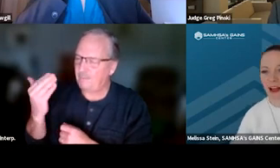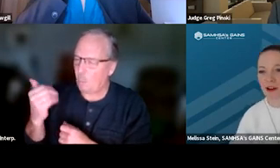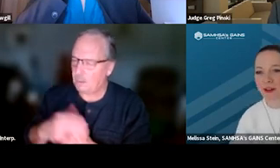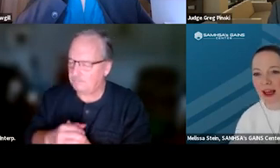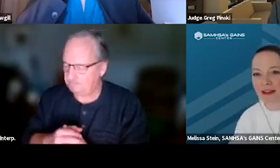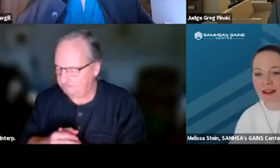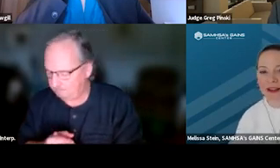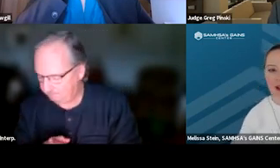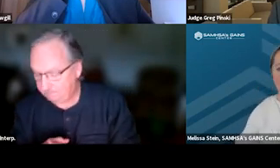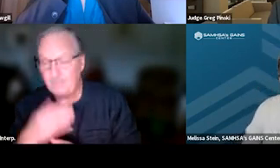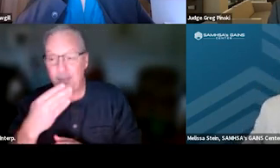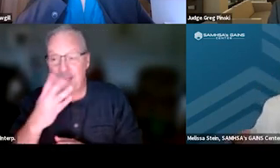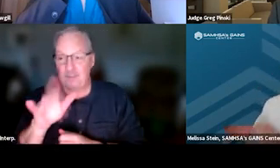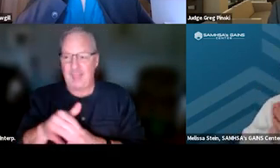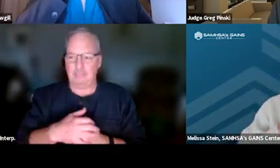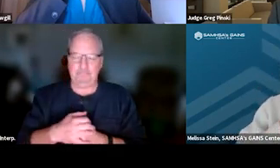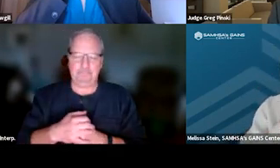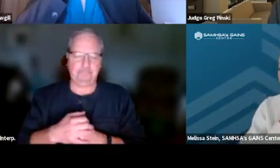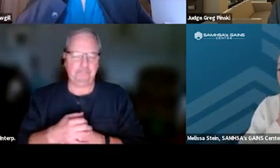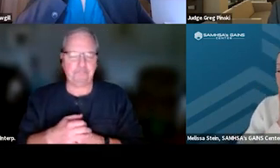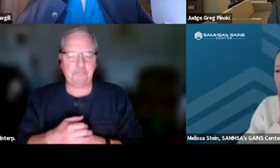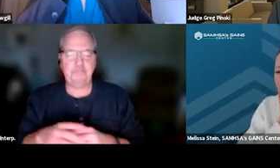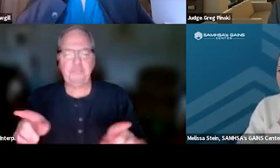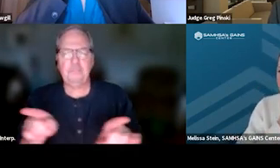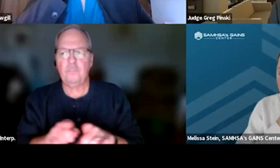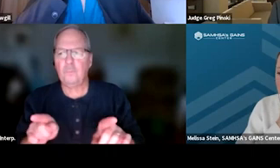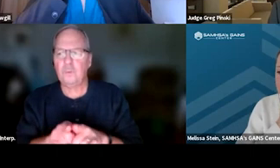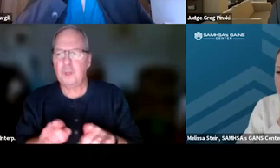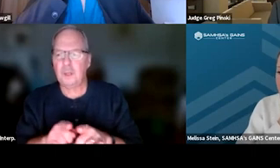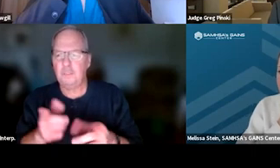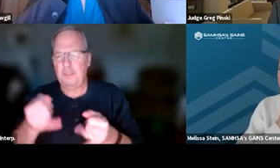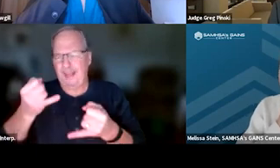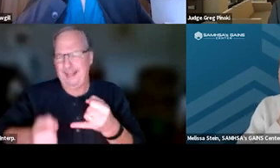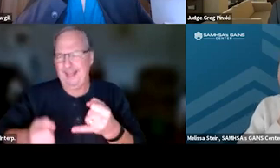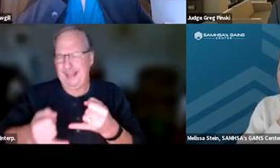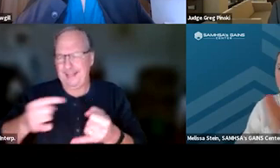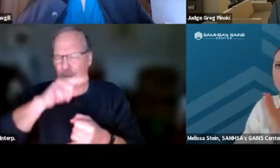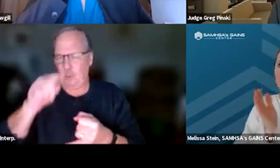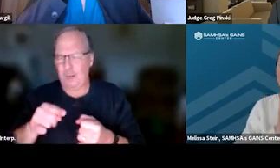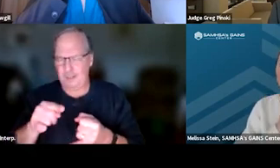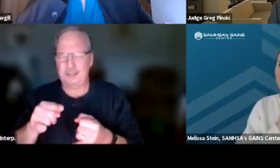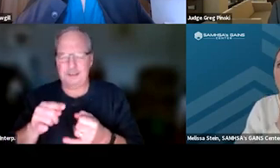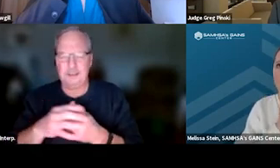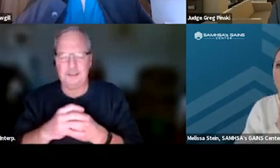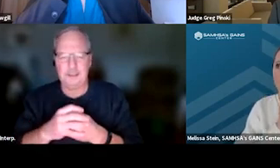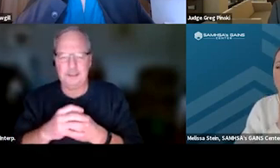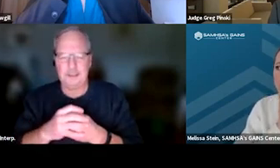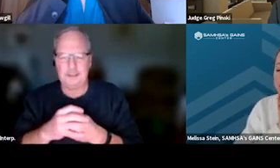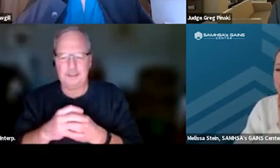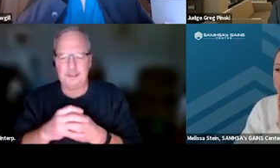Thank you for that. And we also... This might be our last question 'cause it might get a little bit of, may require a little conversation,